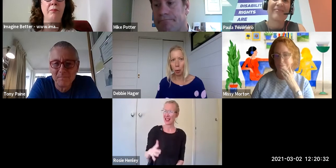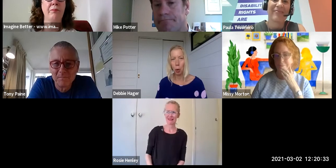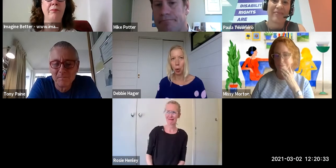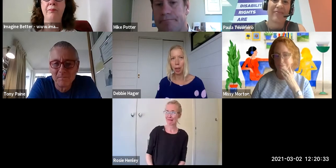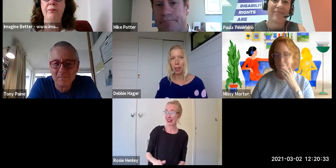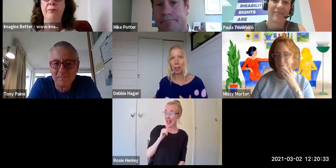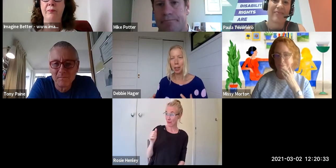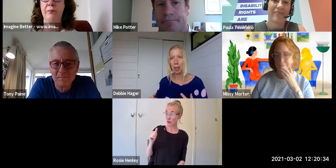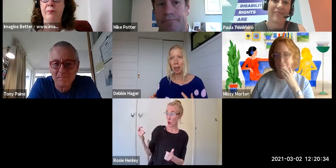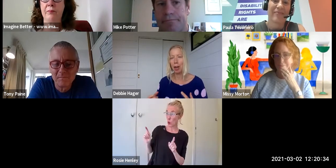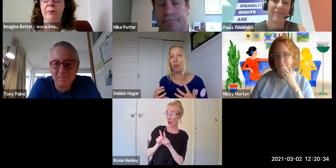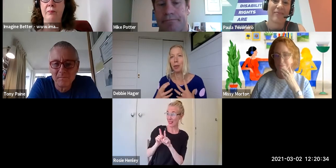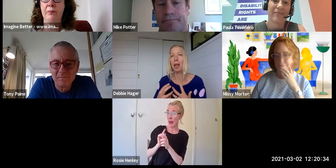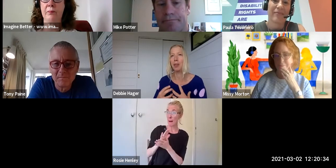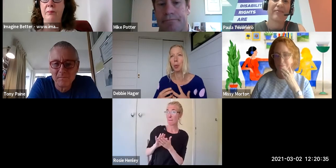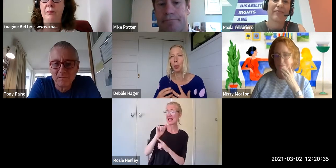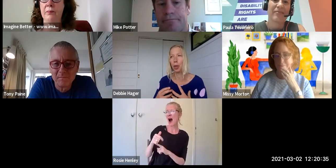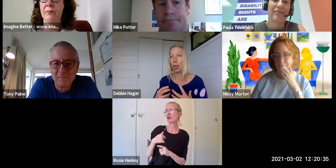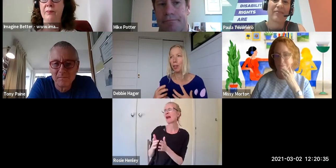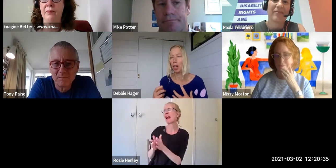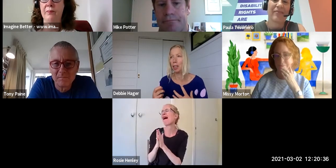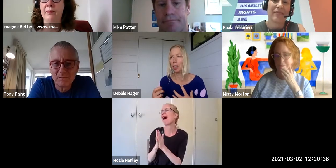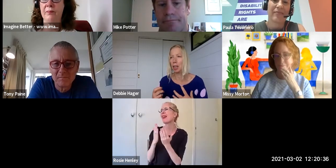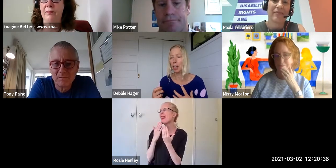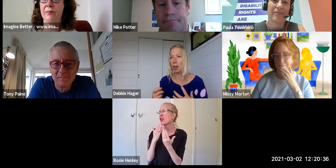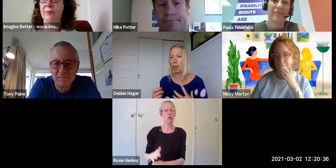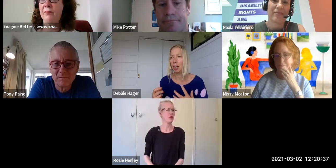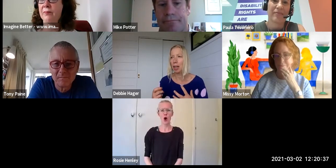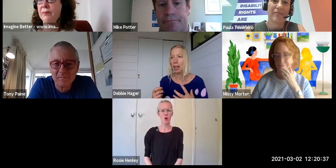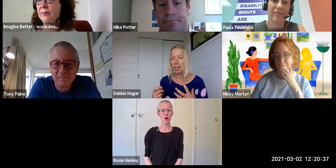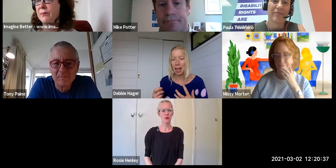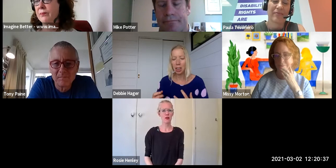If you want to work in this area and for me if you want to work in the violence area it's